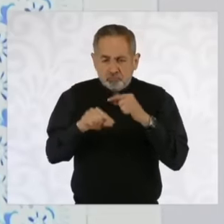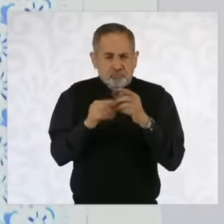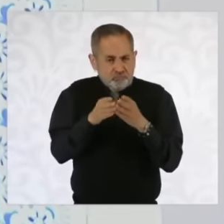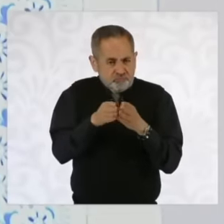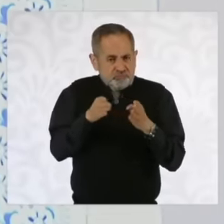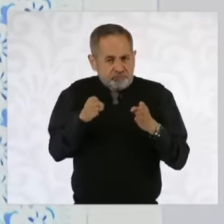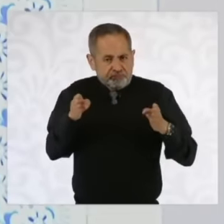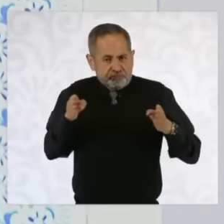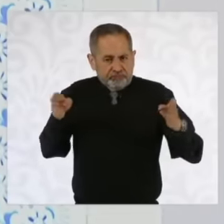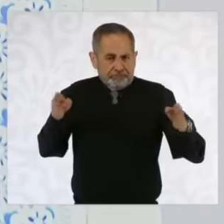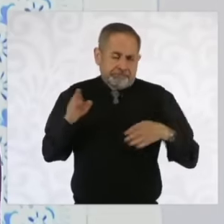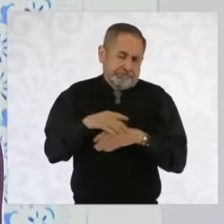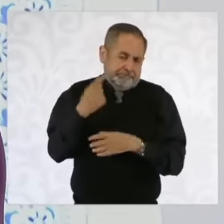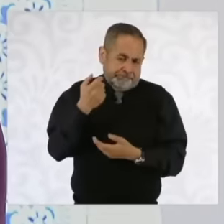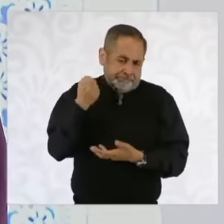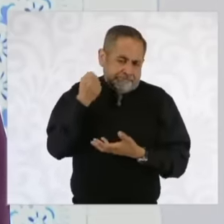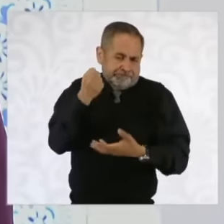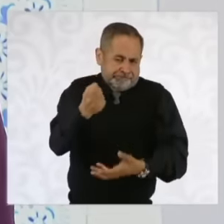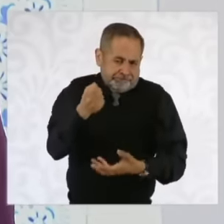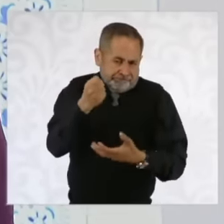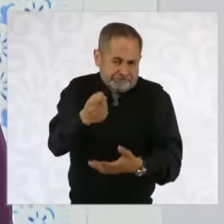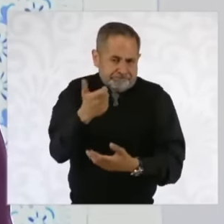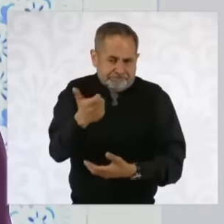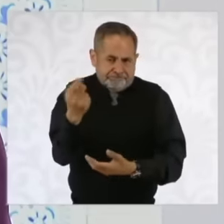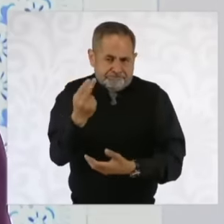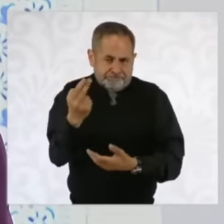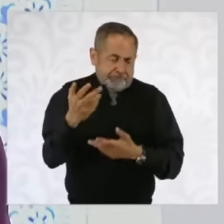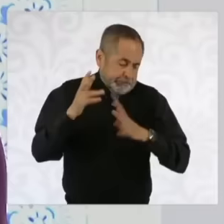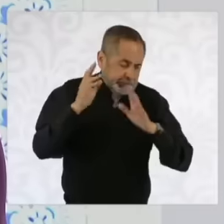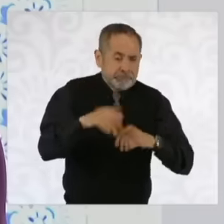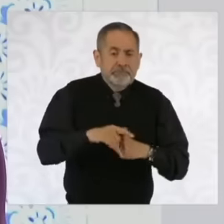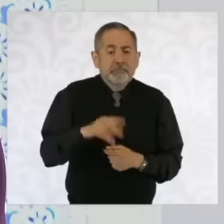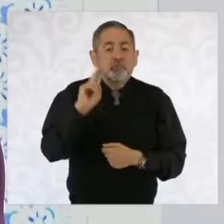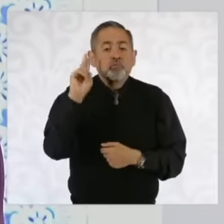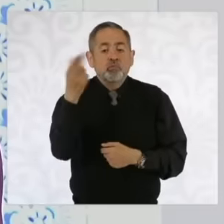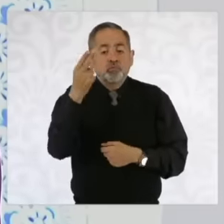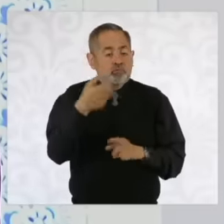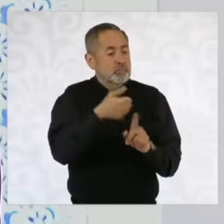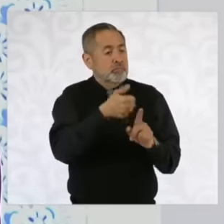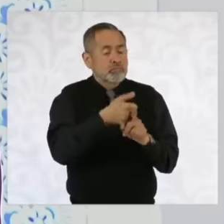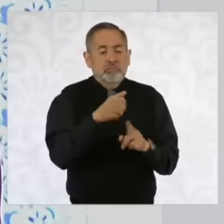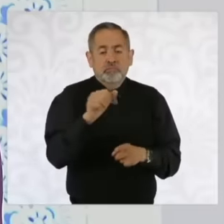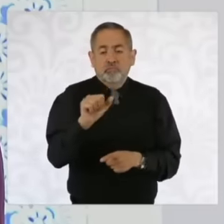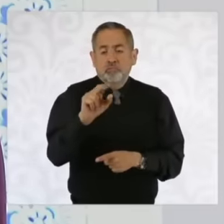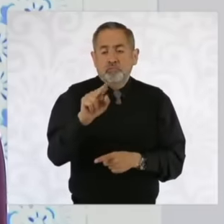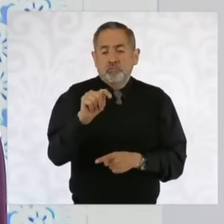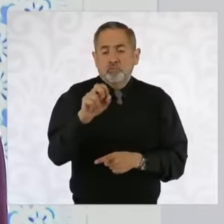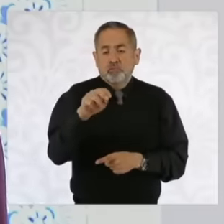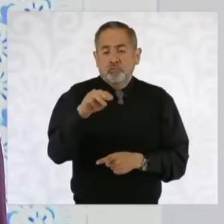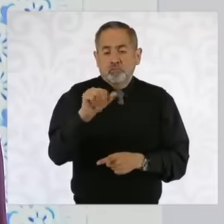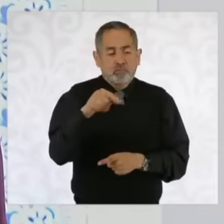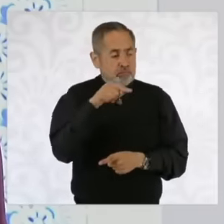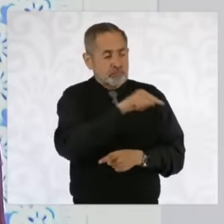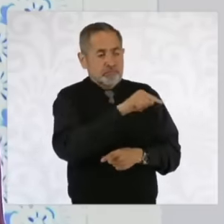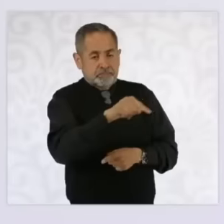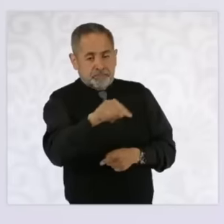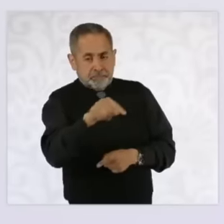because it represents resources in the case of the autonomous universities eh I think I